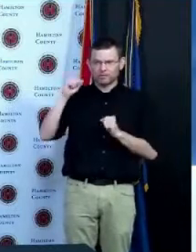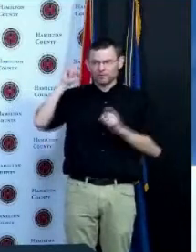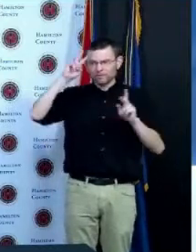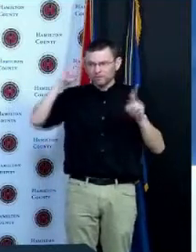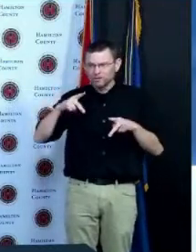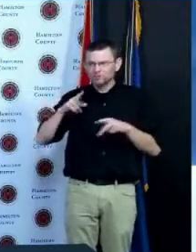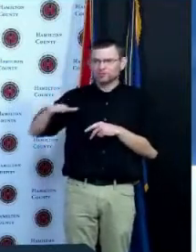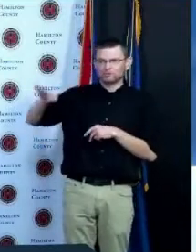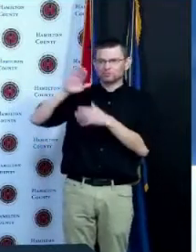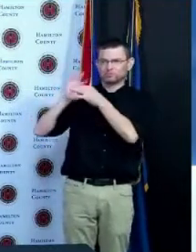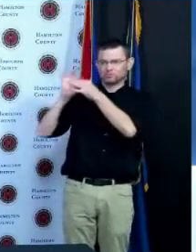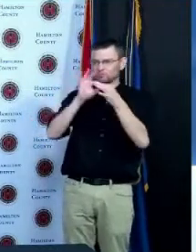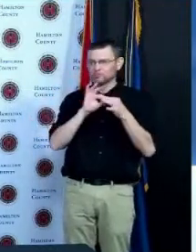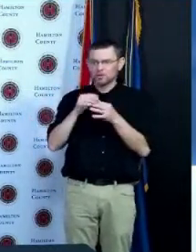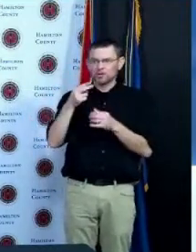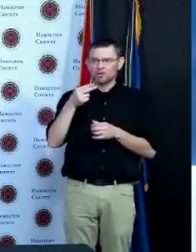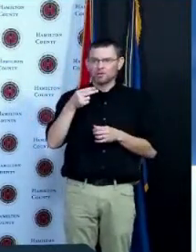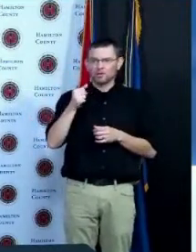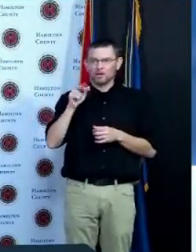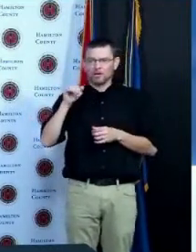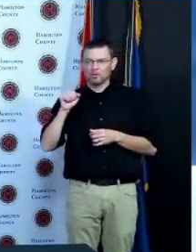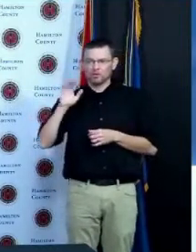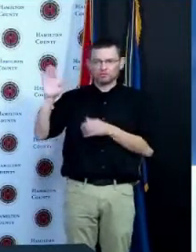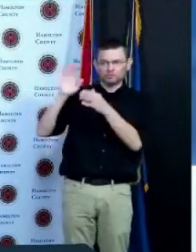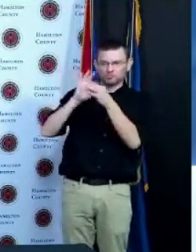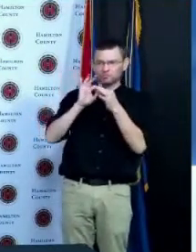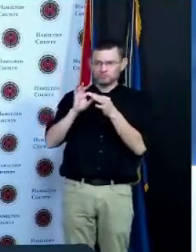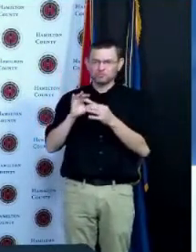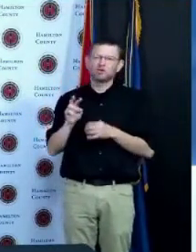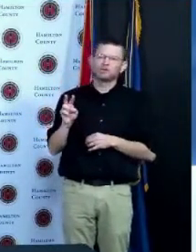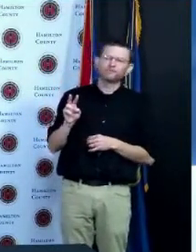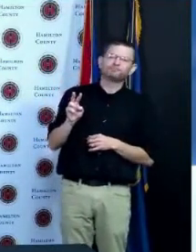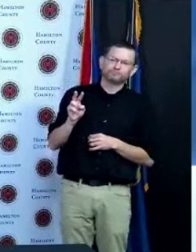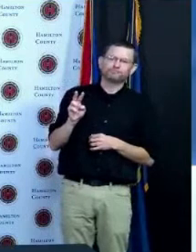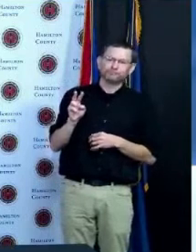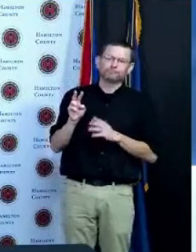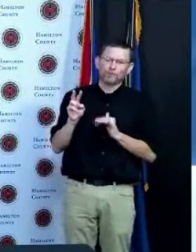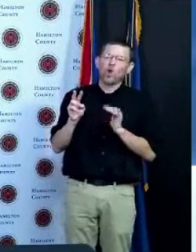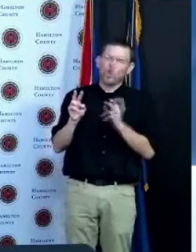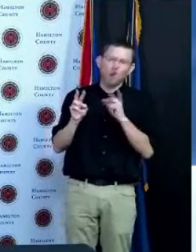philosophy hear from them we react differently much as those who when Donald Trump would tell